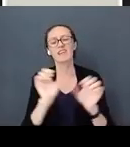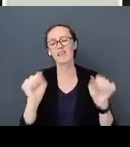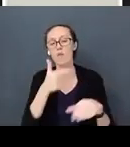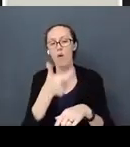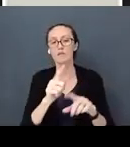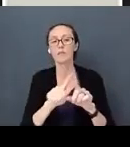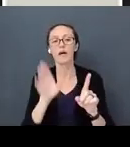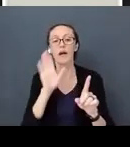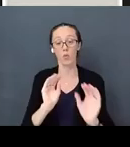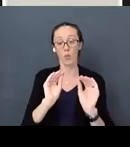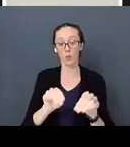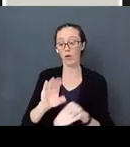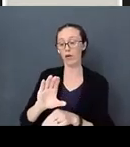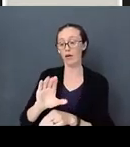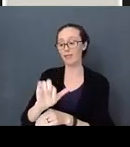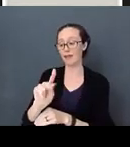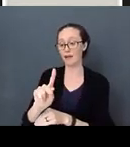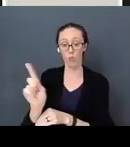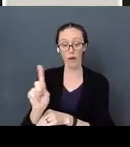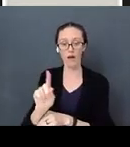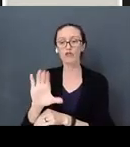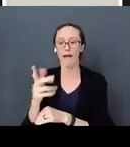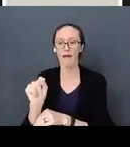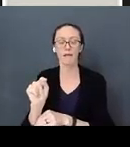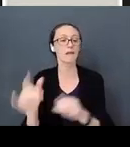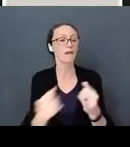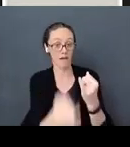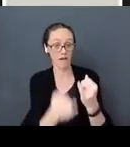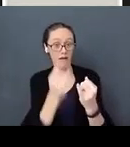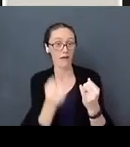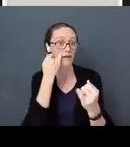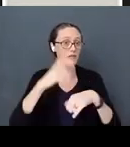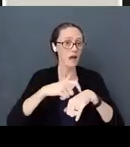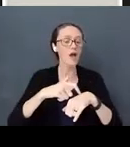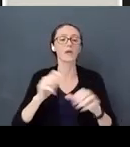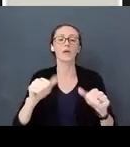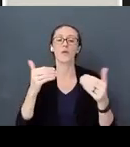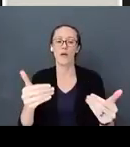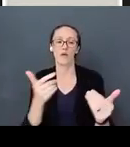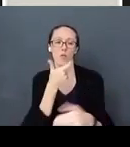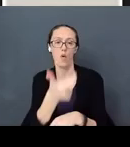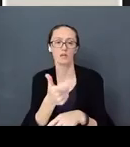link into your chat so you can look at it at the end. I’ve just been informed about your break,